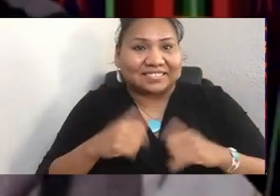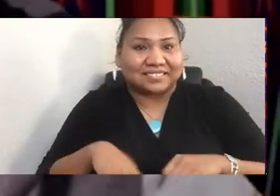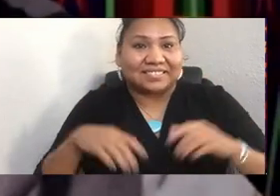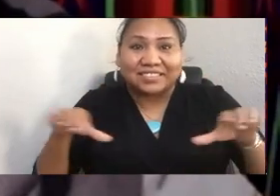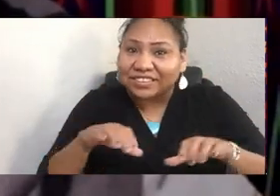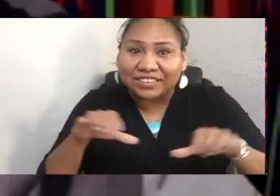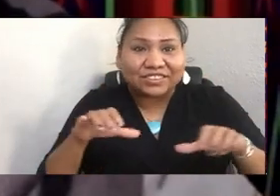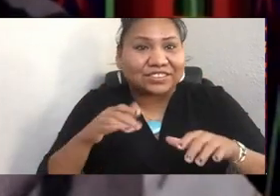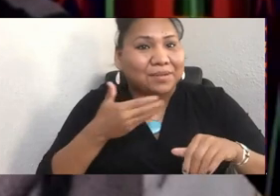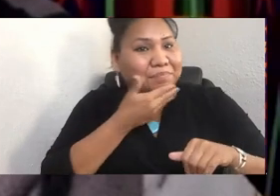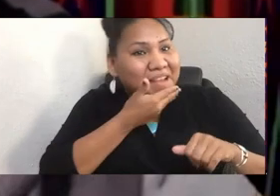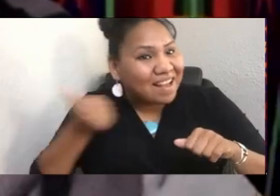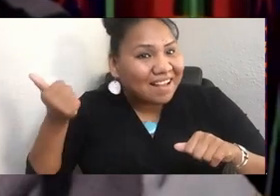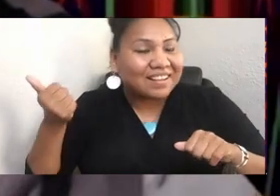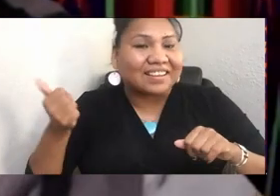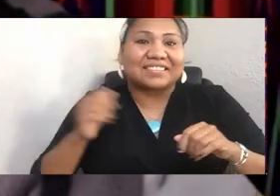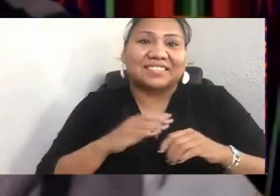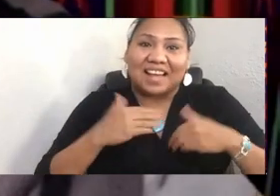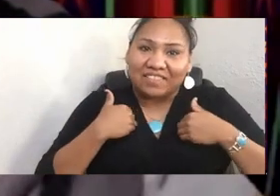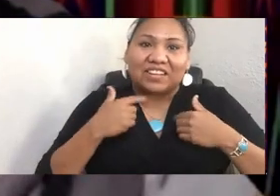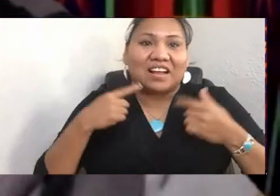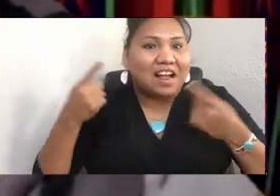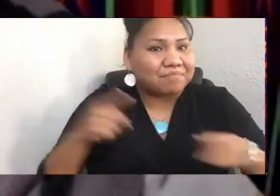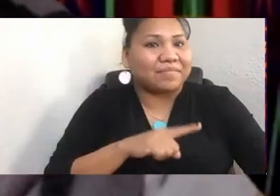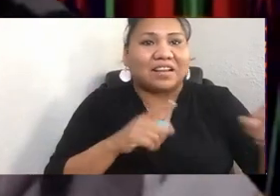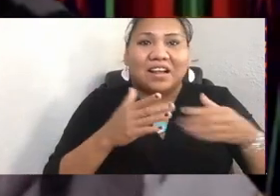happen during the pandemic.